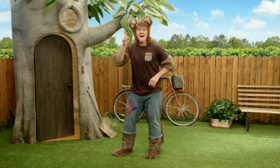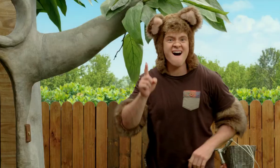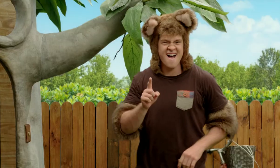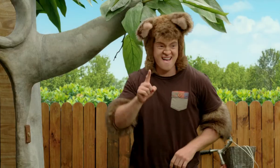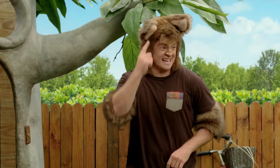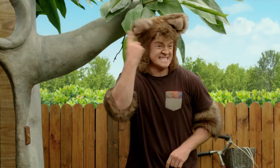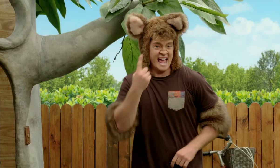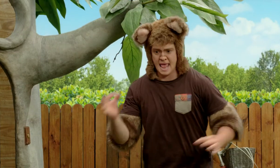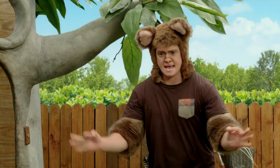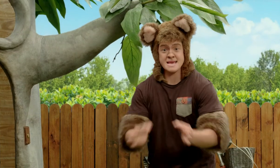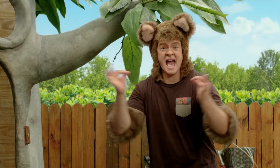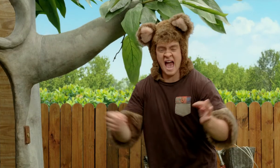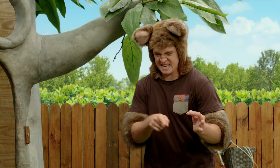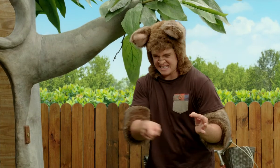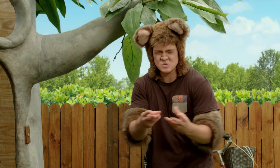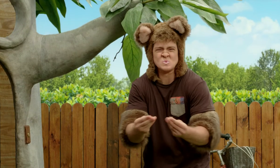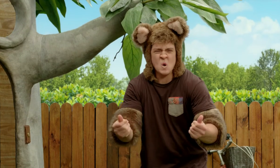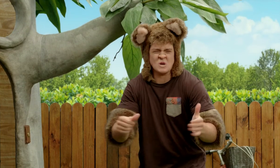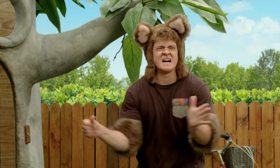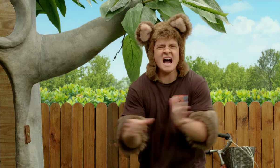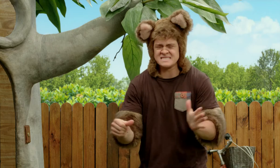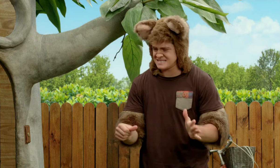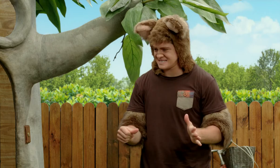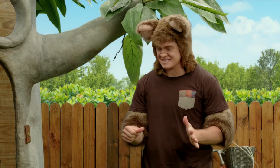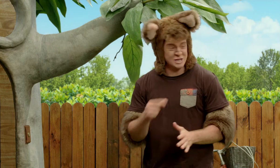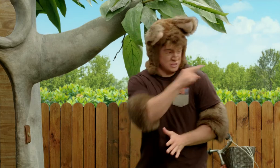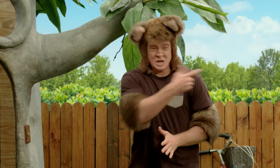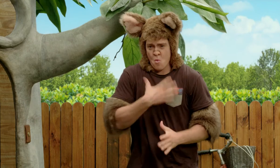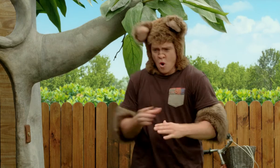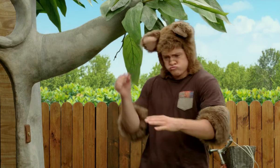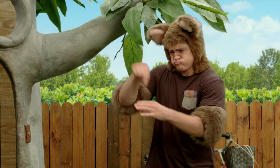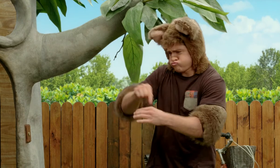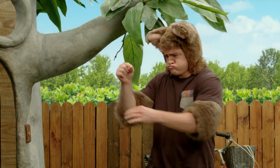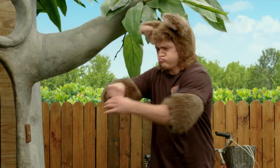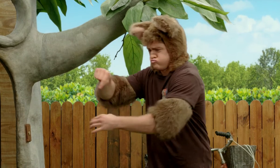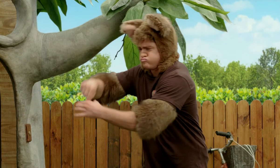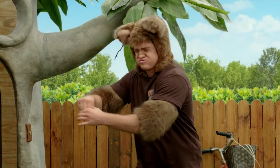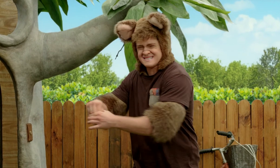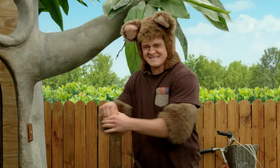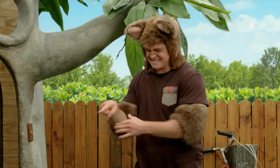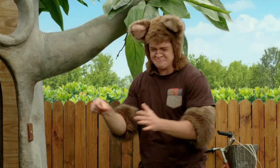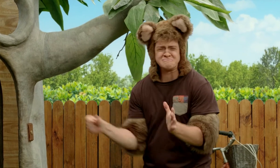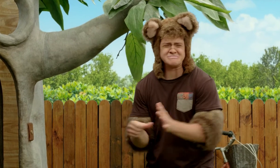Oh I know! The soil in Sally’s garden is so hard, and I know she wanted to plant some vegetables.